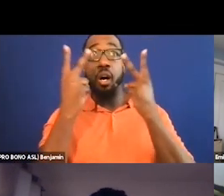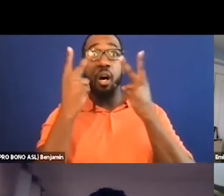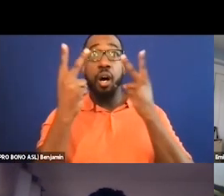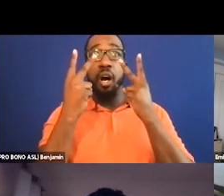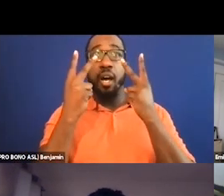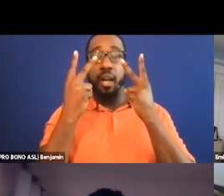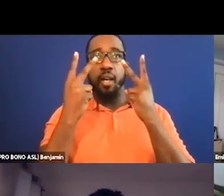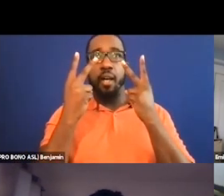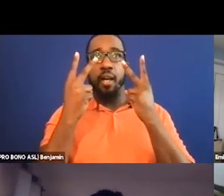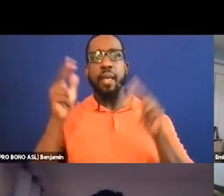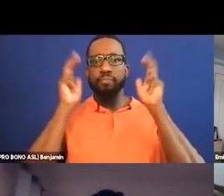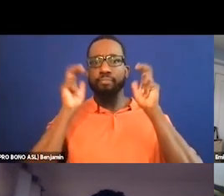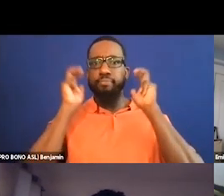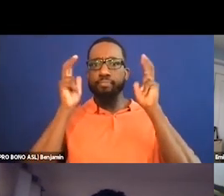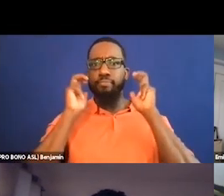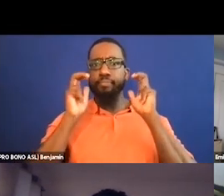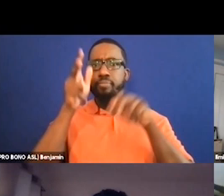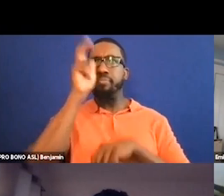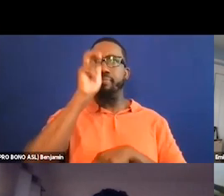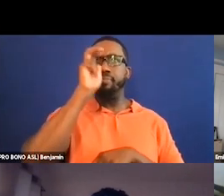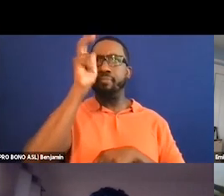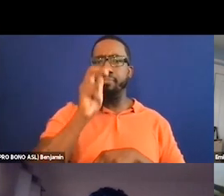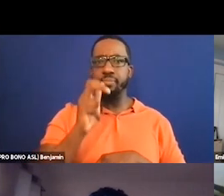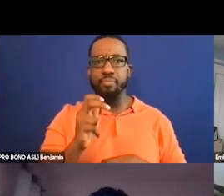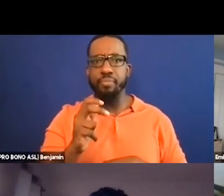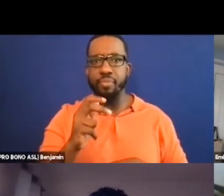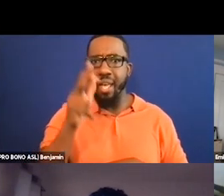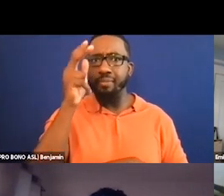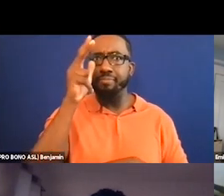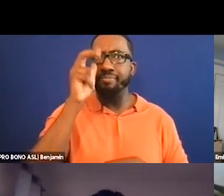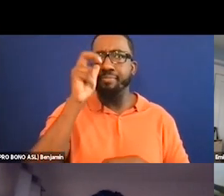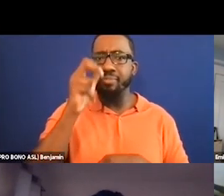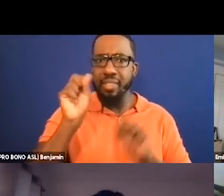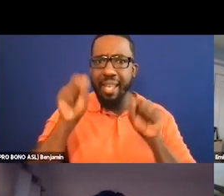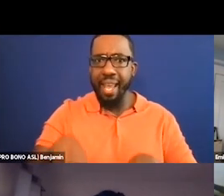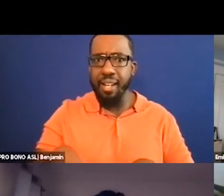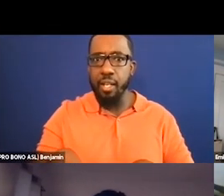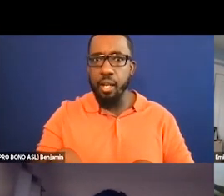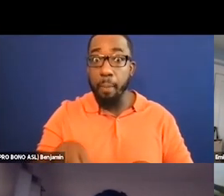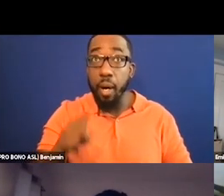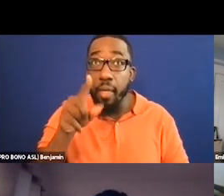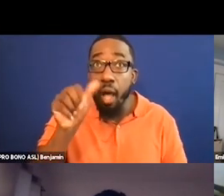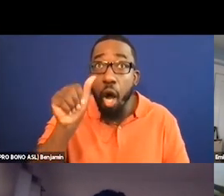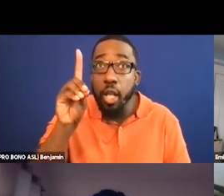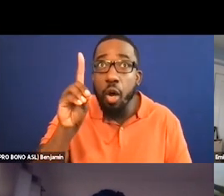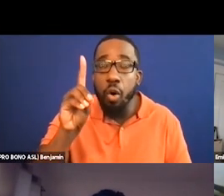So it was -- they really went and totally left the box there and just really did -- so I would say check out,